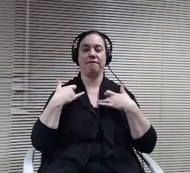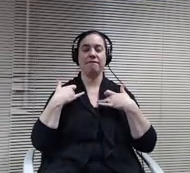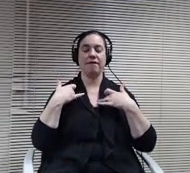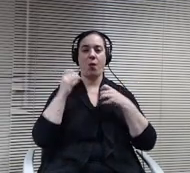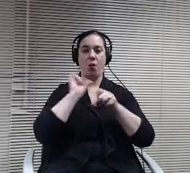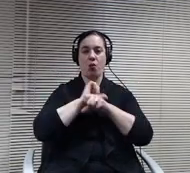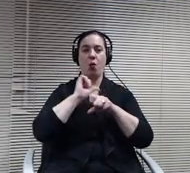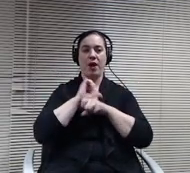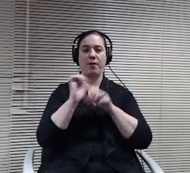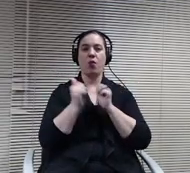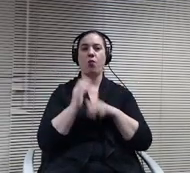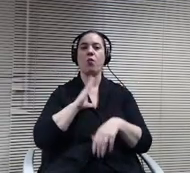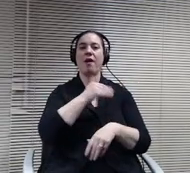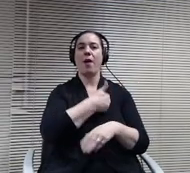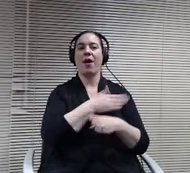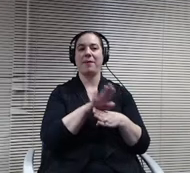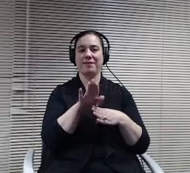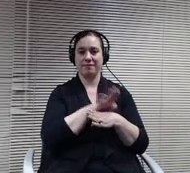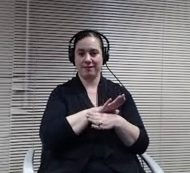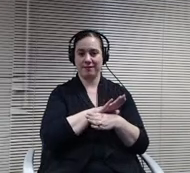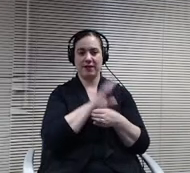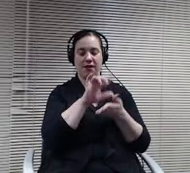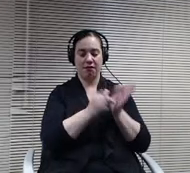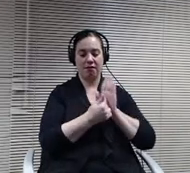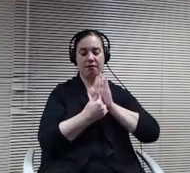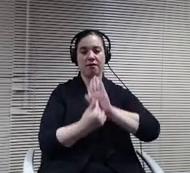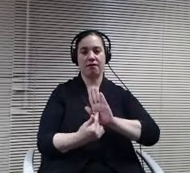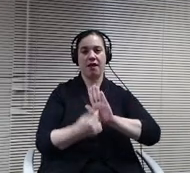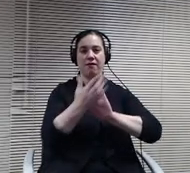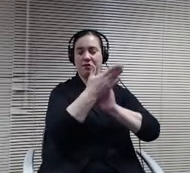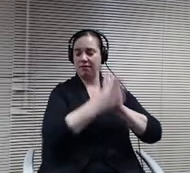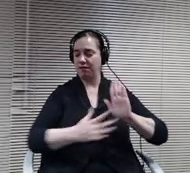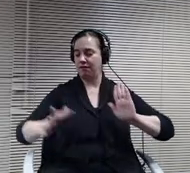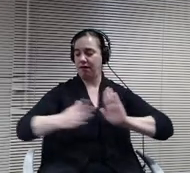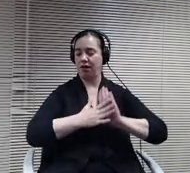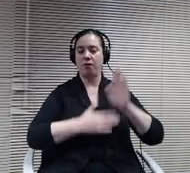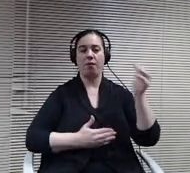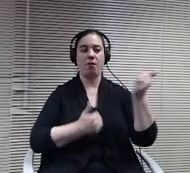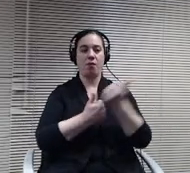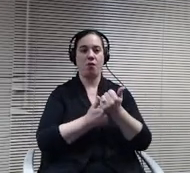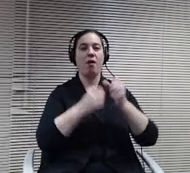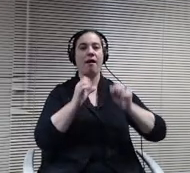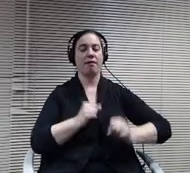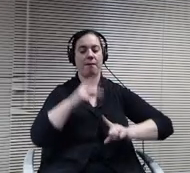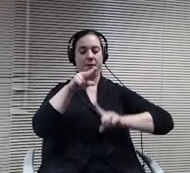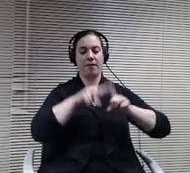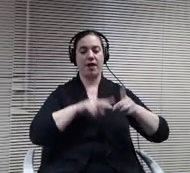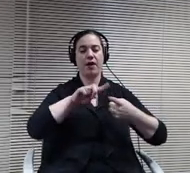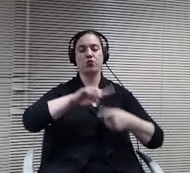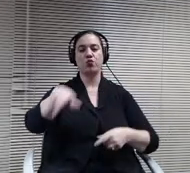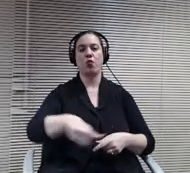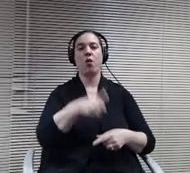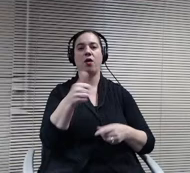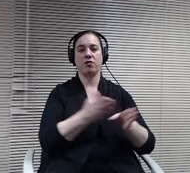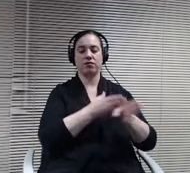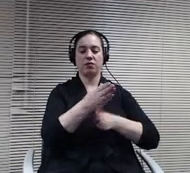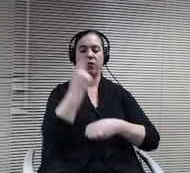This example of the continuum of support can be applied to all other areas of transition, postsecondary education,